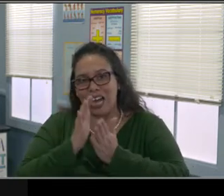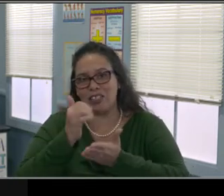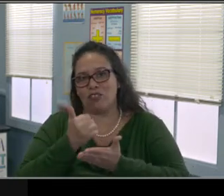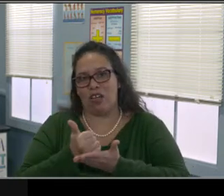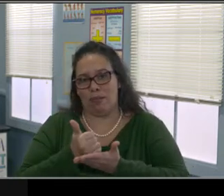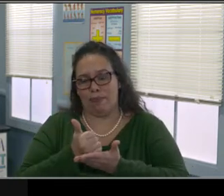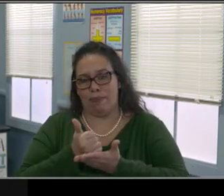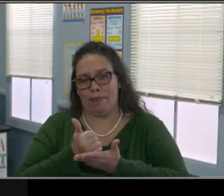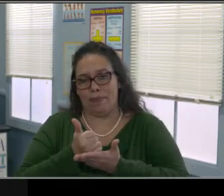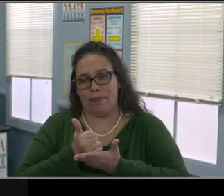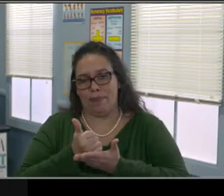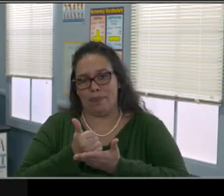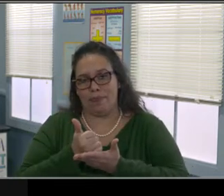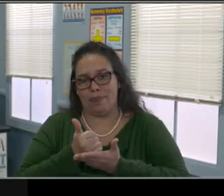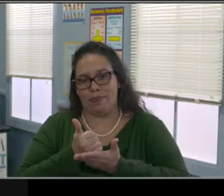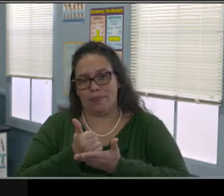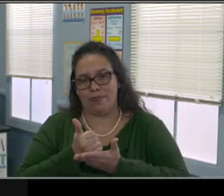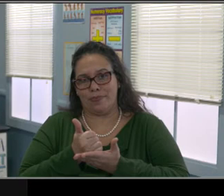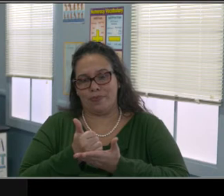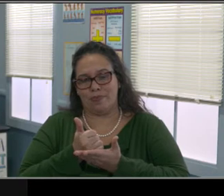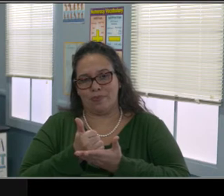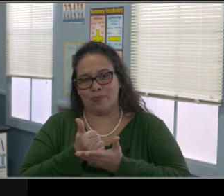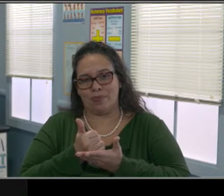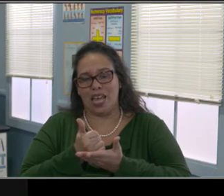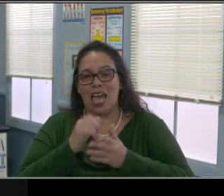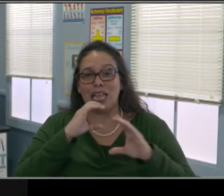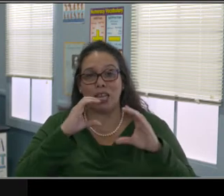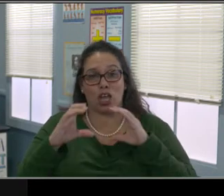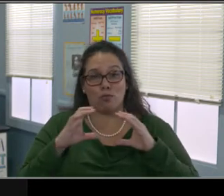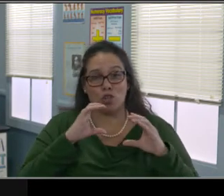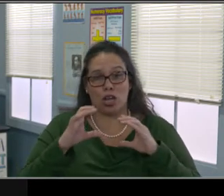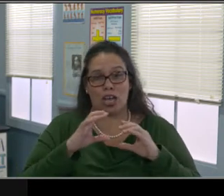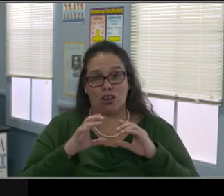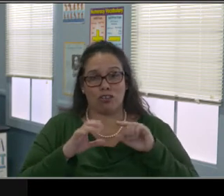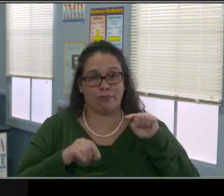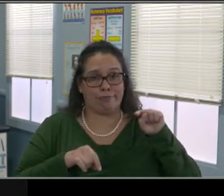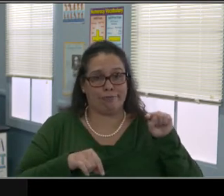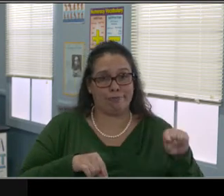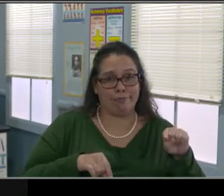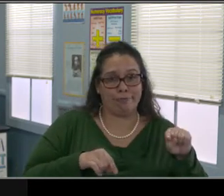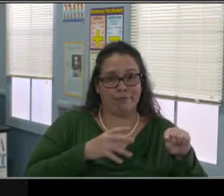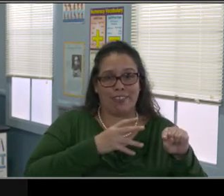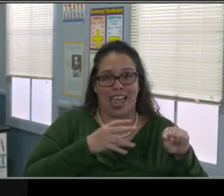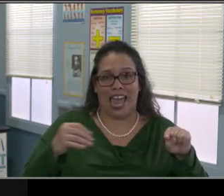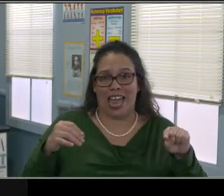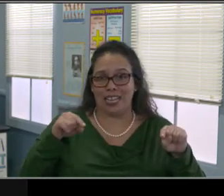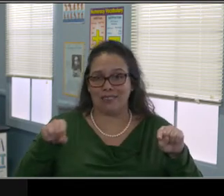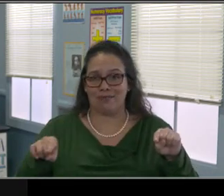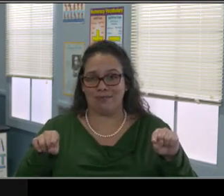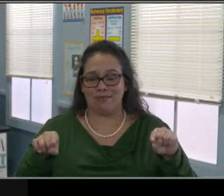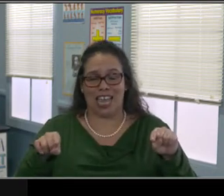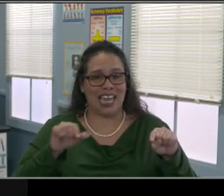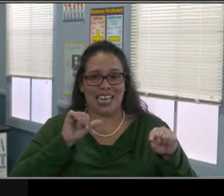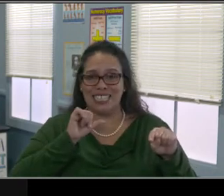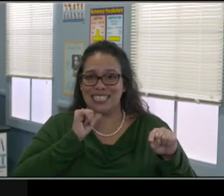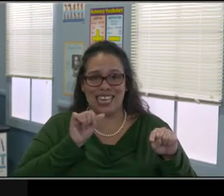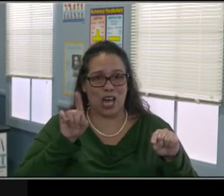I think can be helpful but a lot of kids are not doing really well with this virtually. A lot of kids are having a hard time